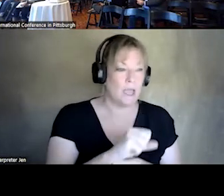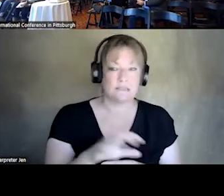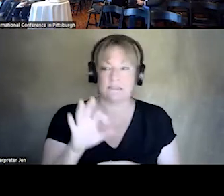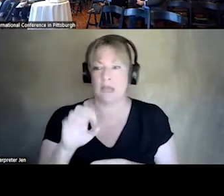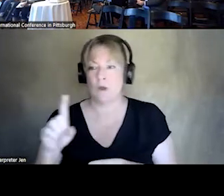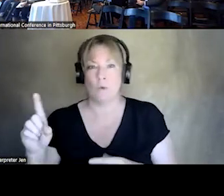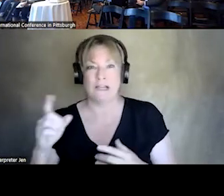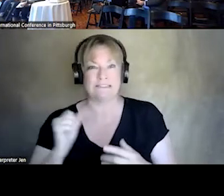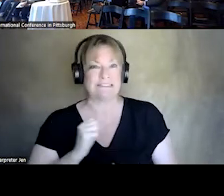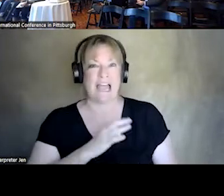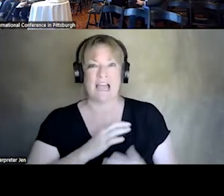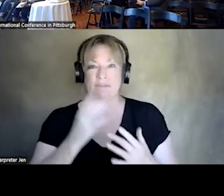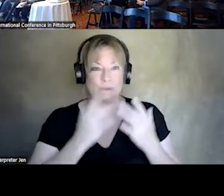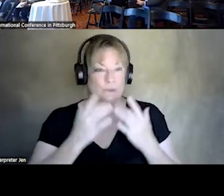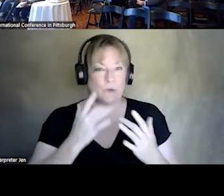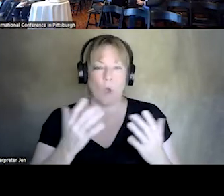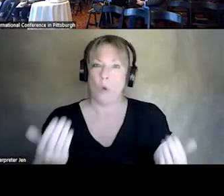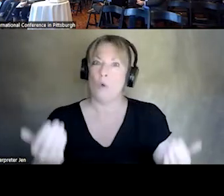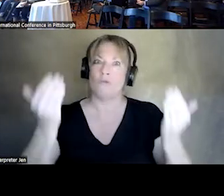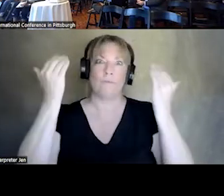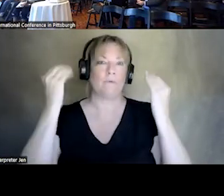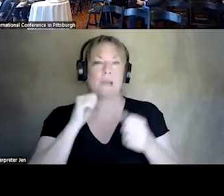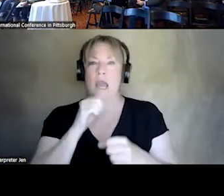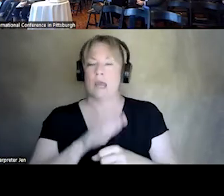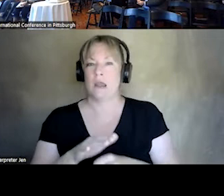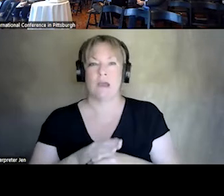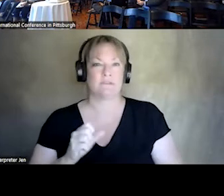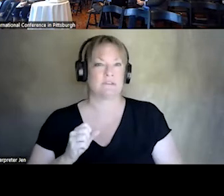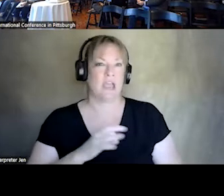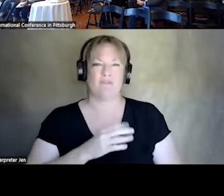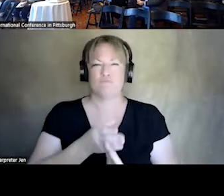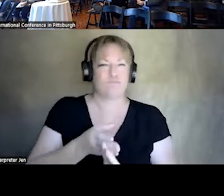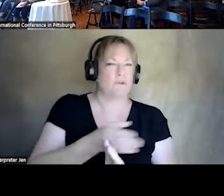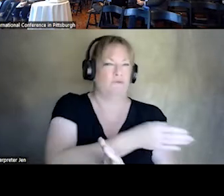THEY HAVE BEEN OVERBURDENED, UNDERSTAFFED FOR A LONG TIME, PREDATES COVID. COVID RESPONSE